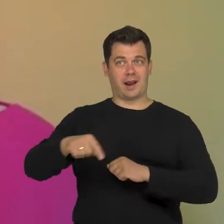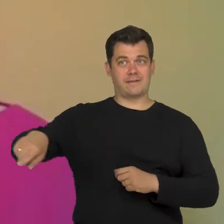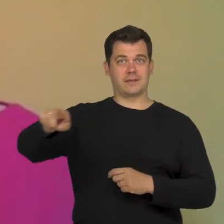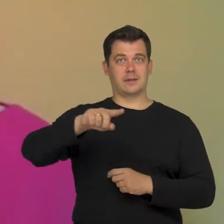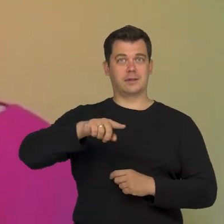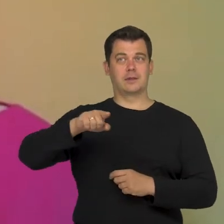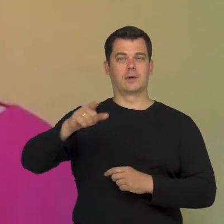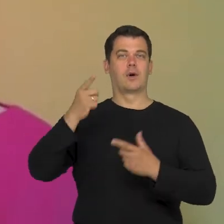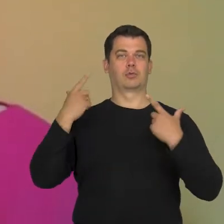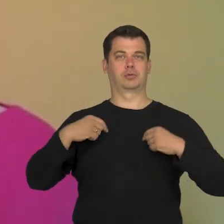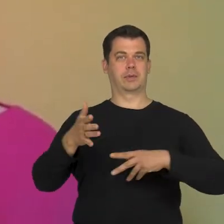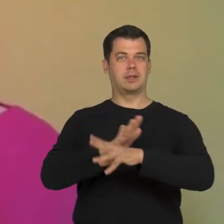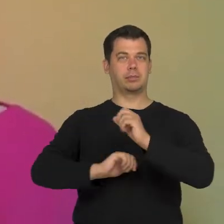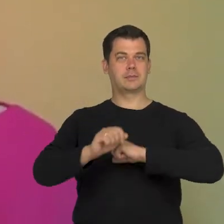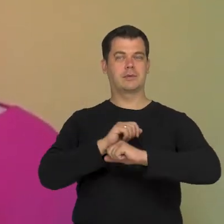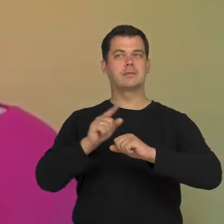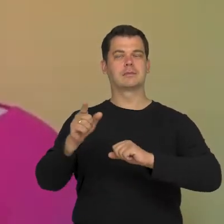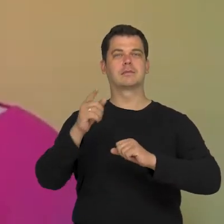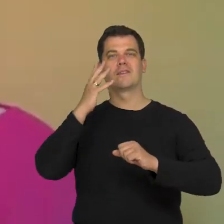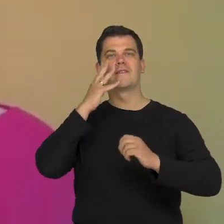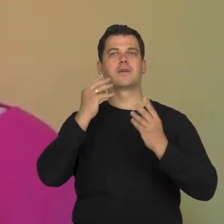and people with disabilities within the context of the human rights.